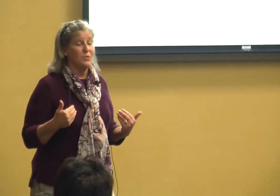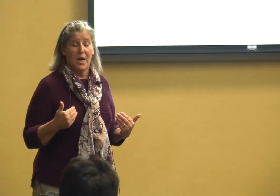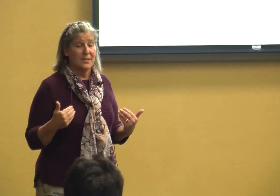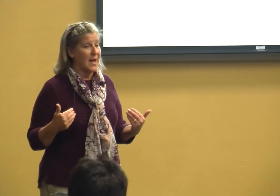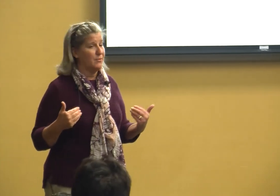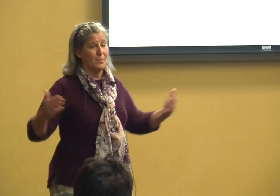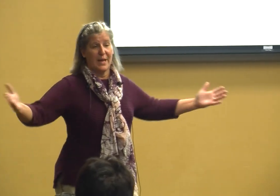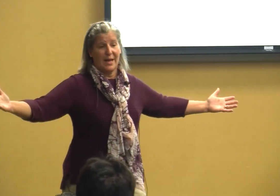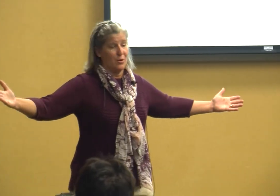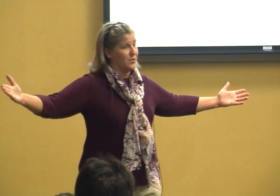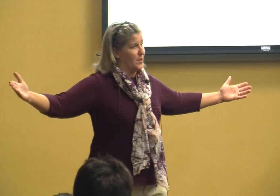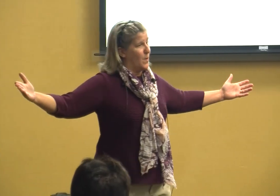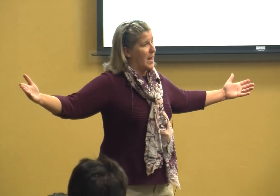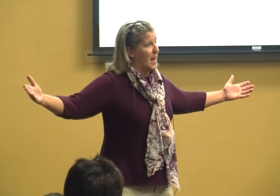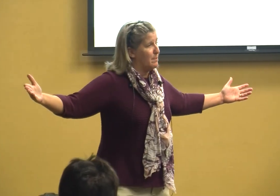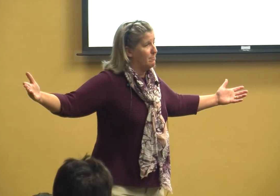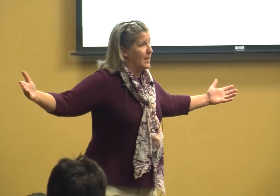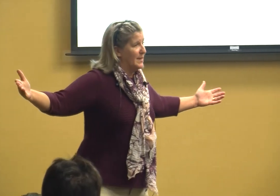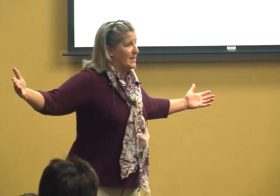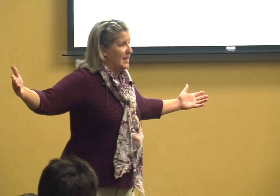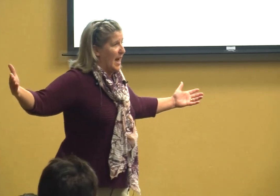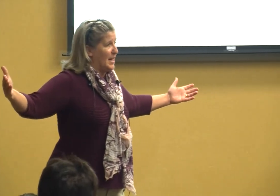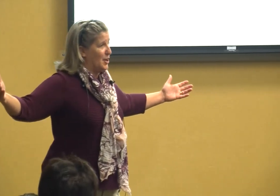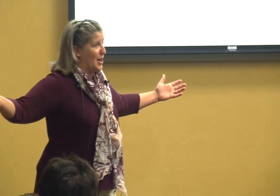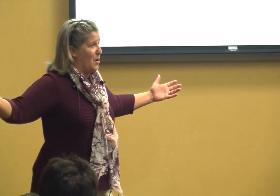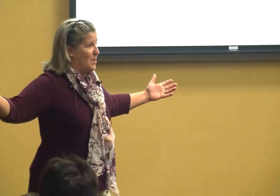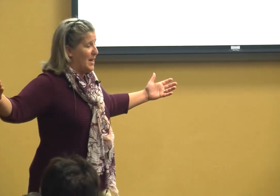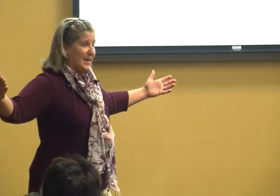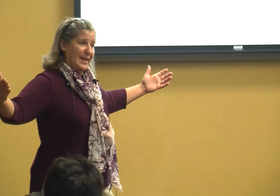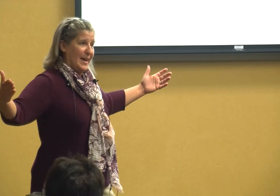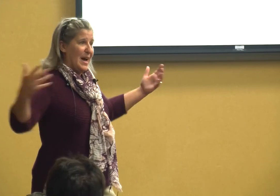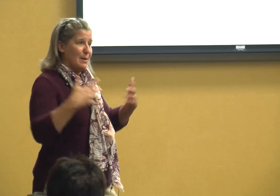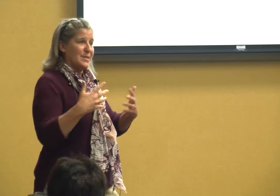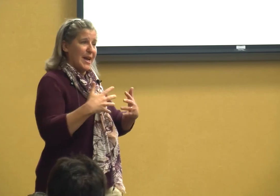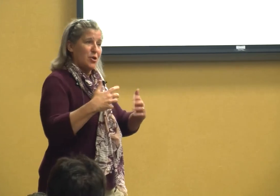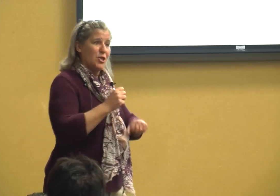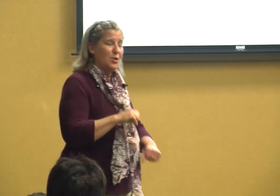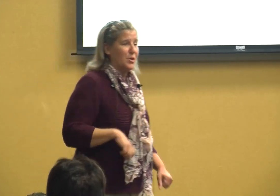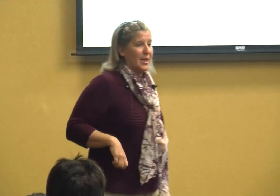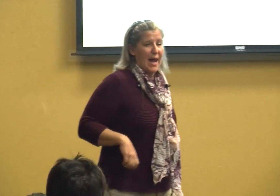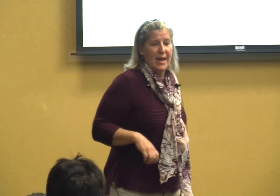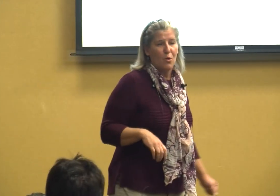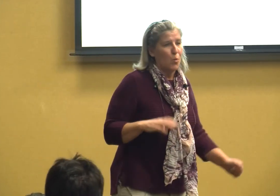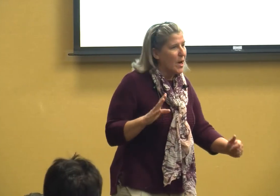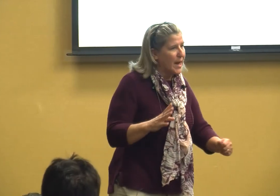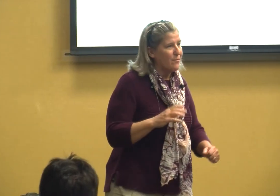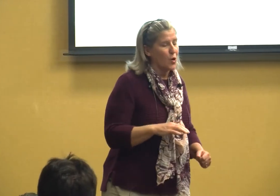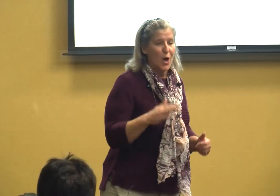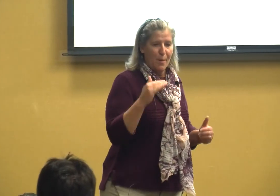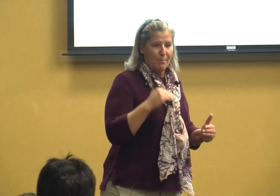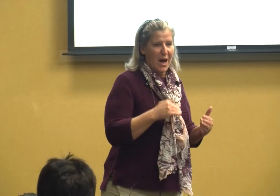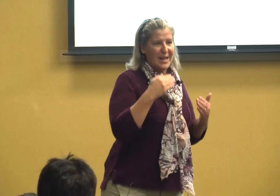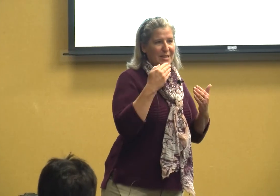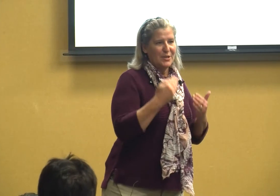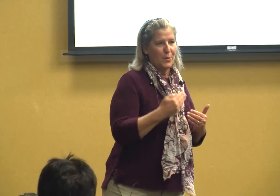just have to be here's Who I am and you know yeah I'm scared too today or whatever but to